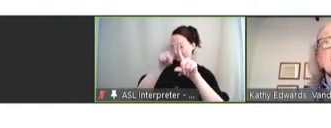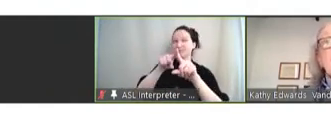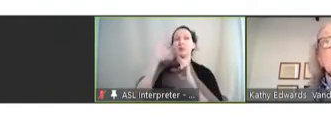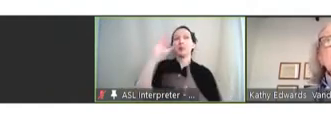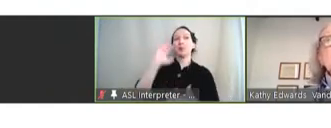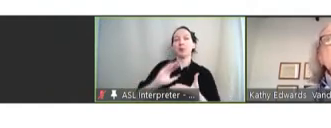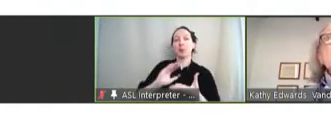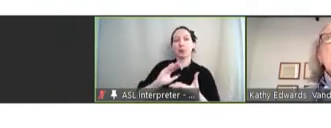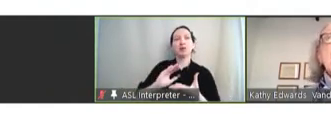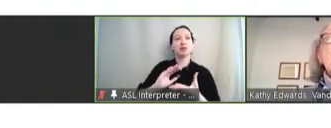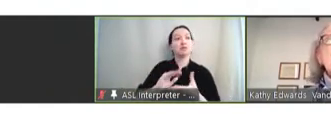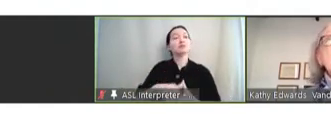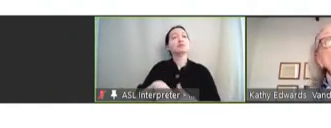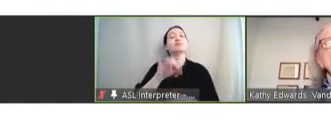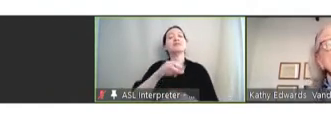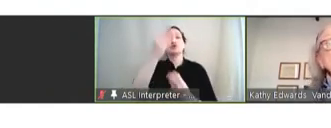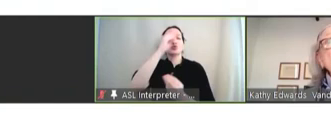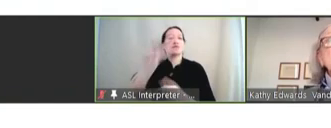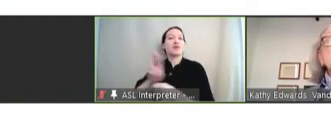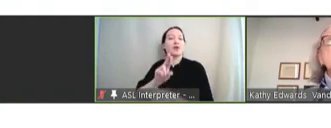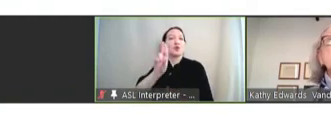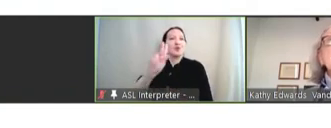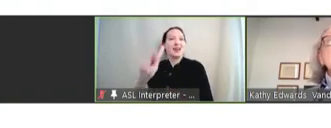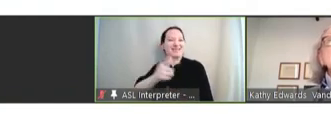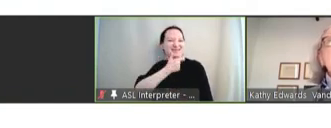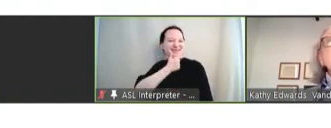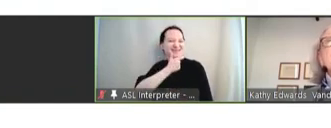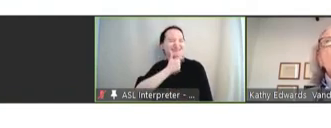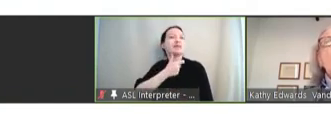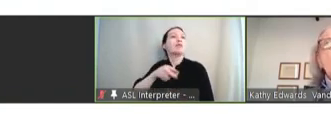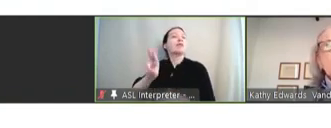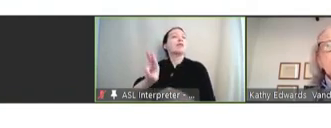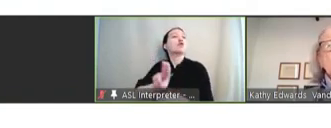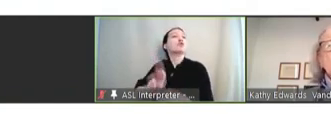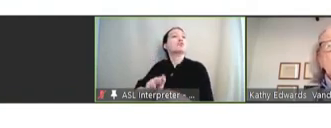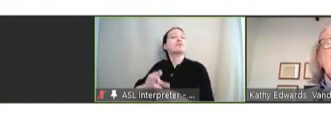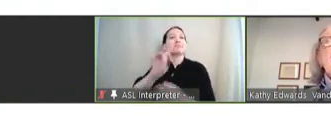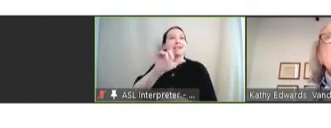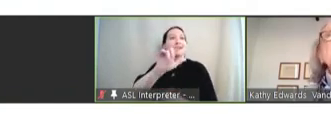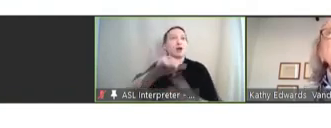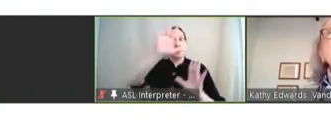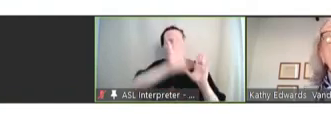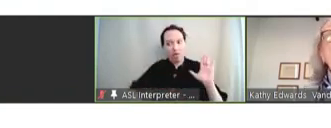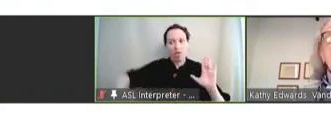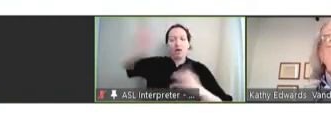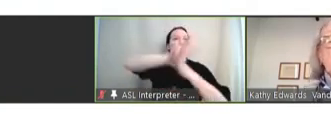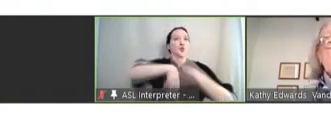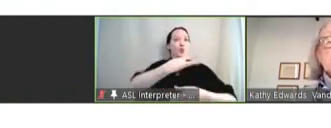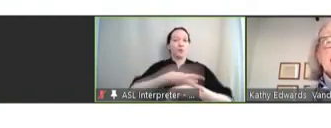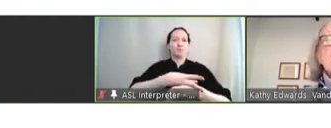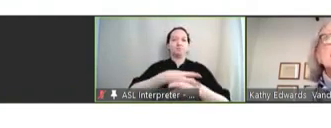data from the UK and also the sharing of data from all over the world have been very important in us